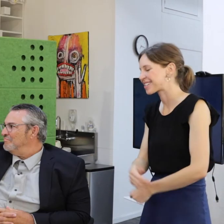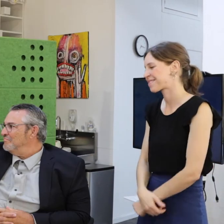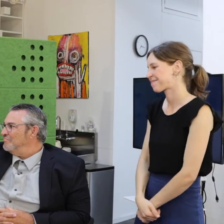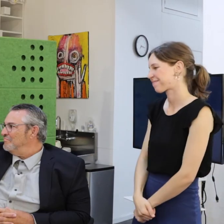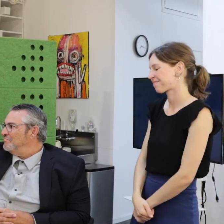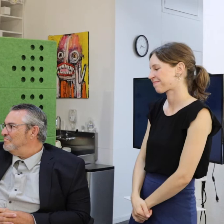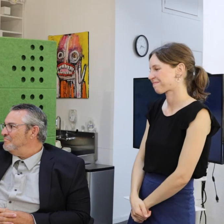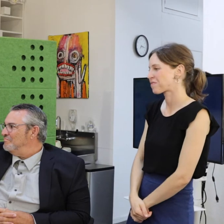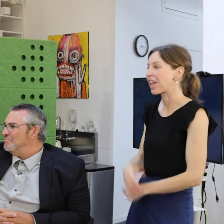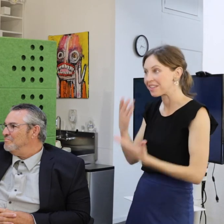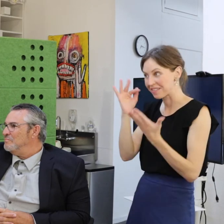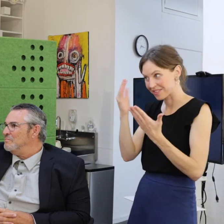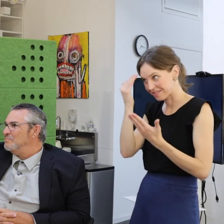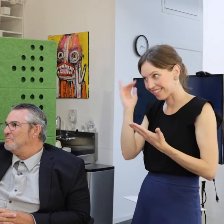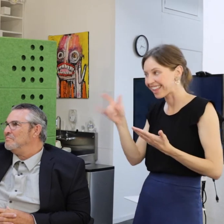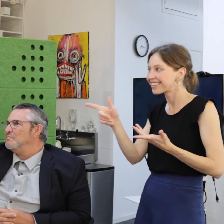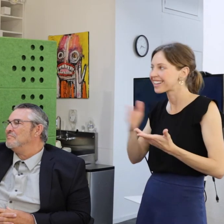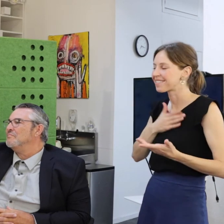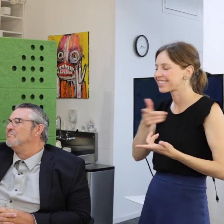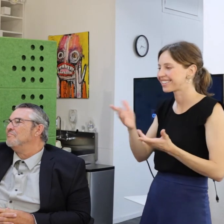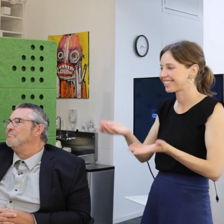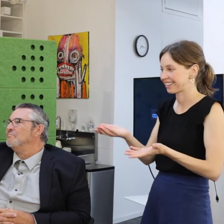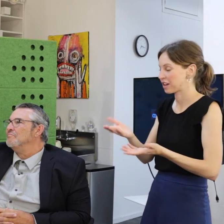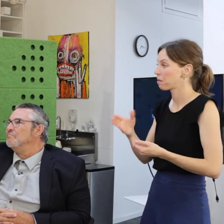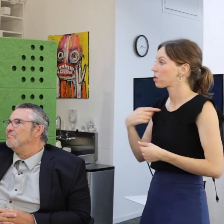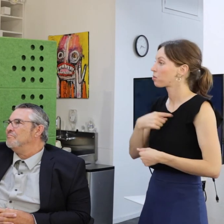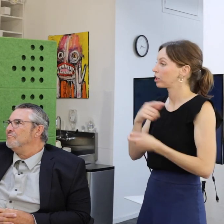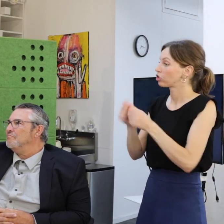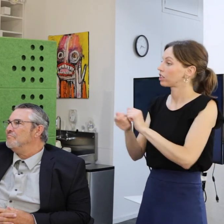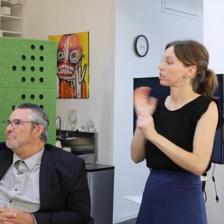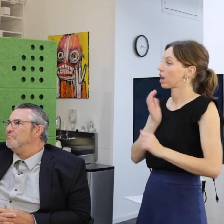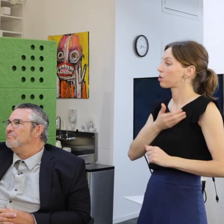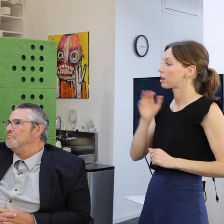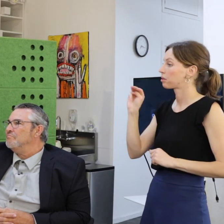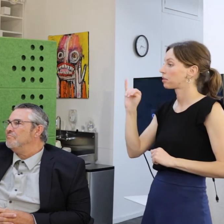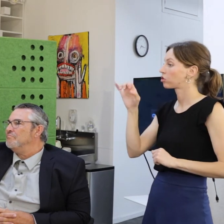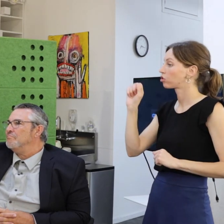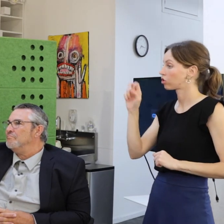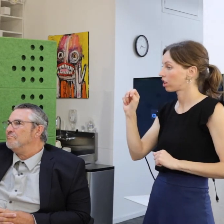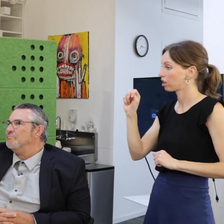But along the way when we changed our mission, we also changed our approach.